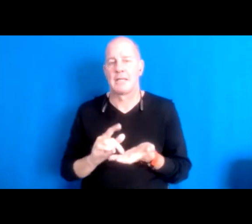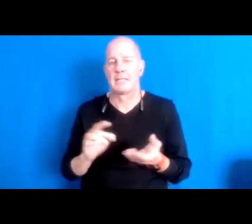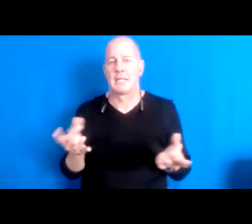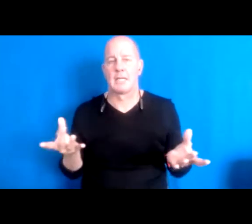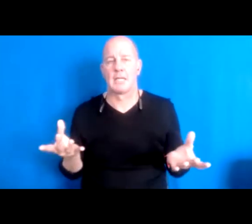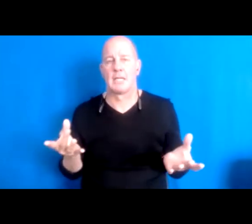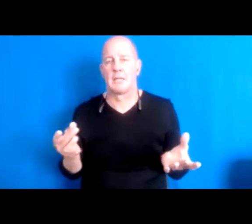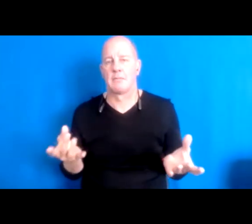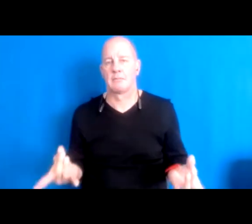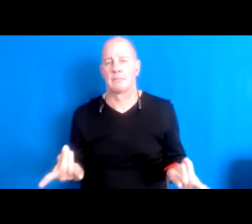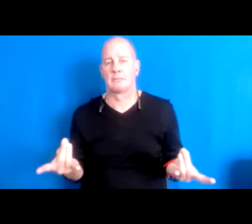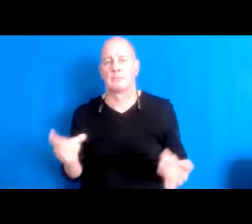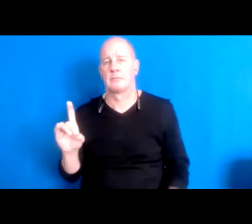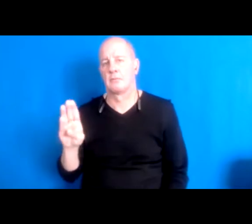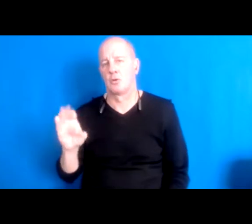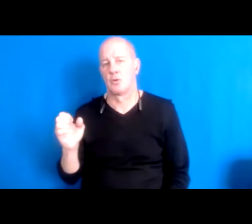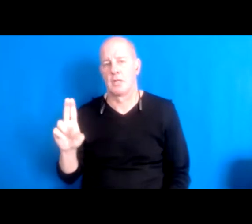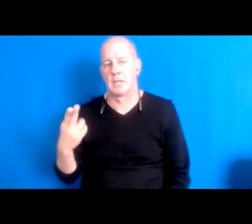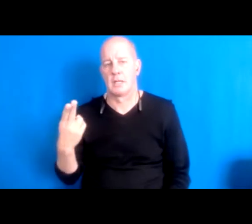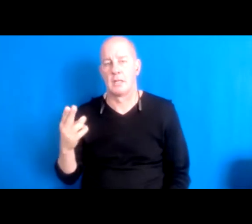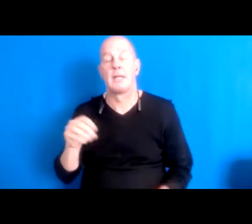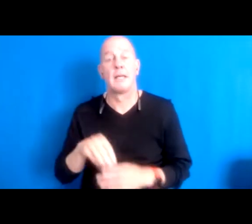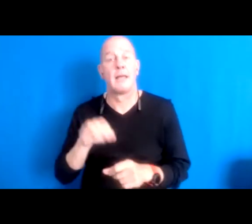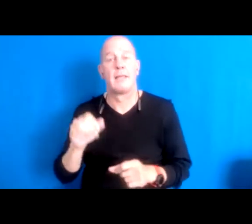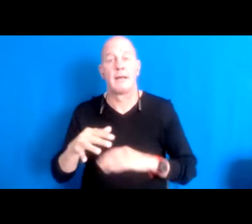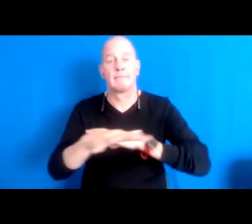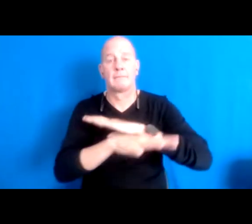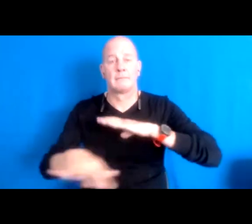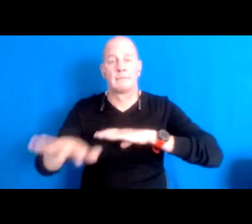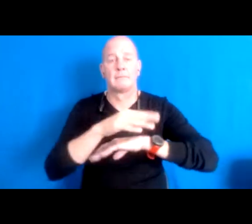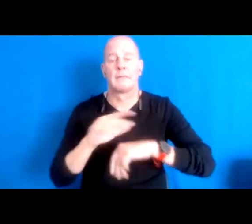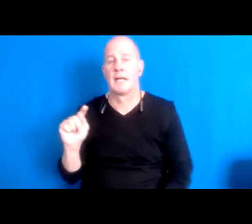And in that field there were Tibetan prayer flags flying.